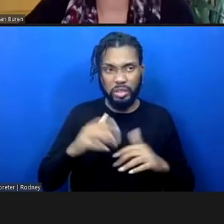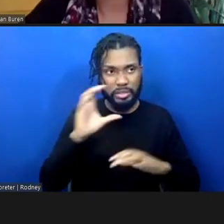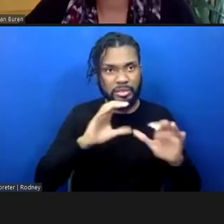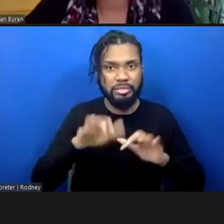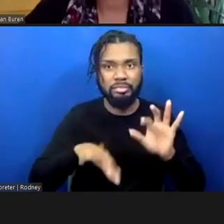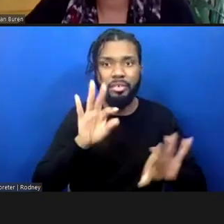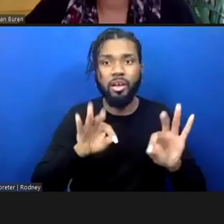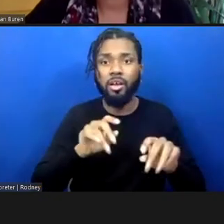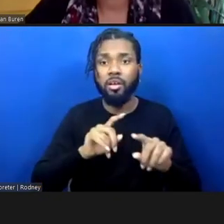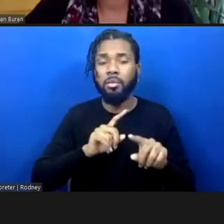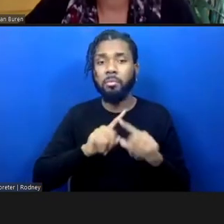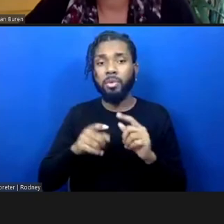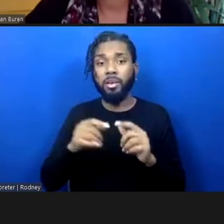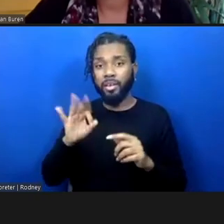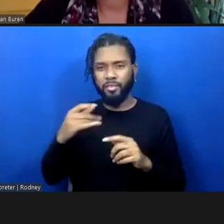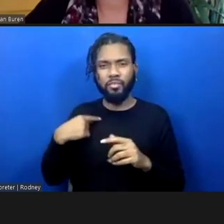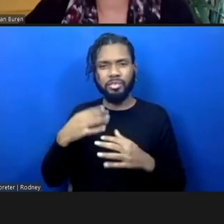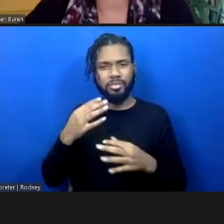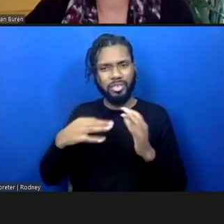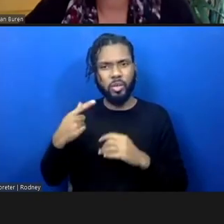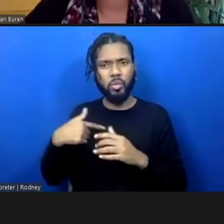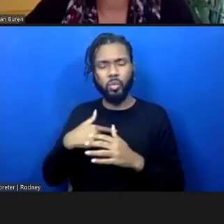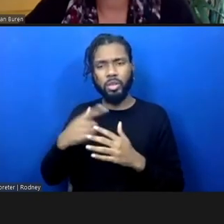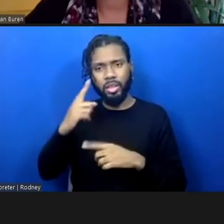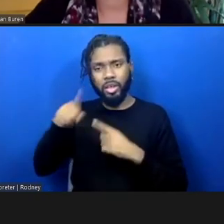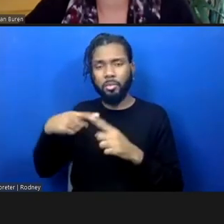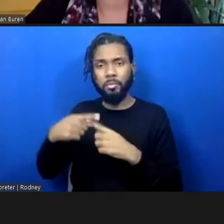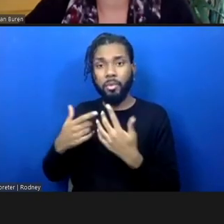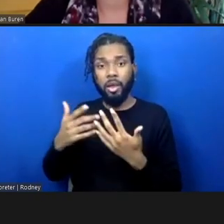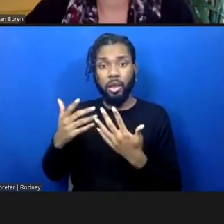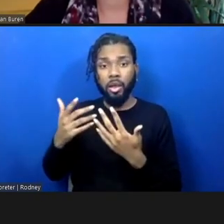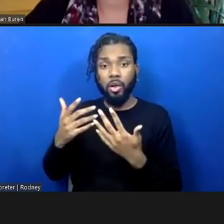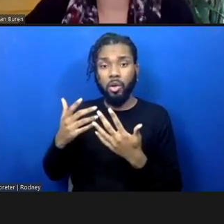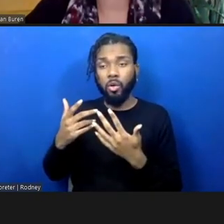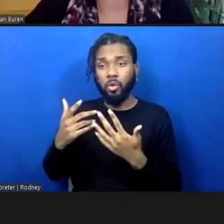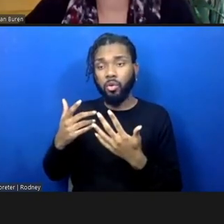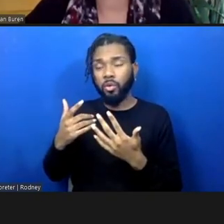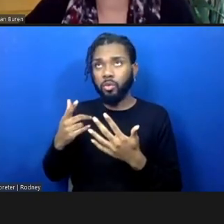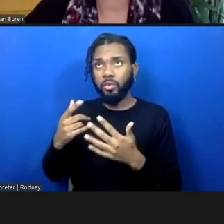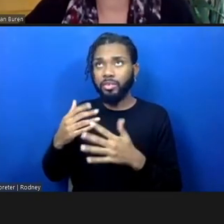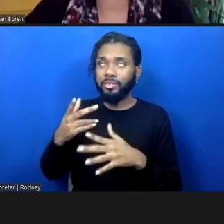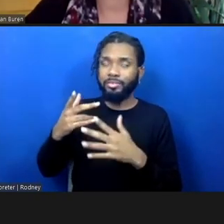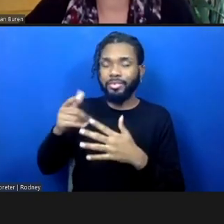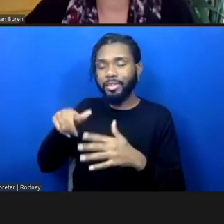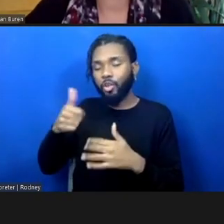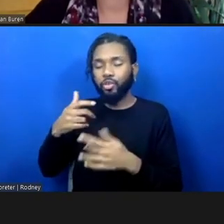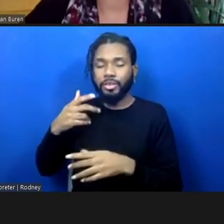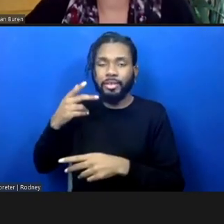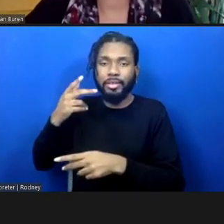fixated on trying to just maintain an institution or grow an institution, that